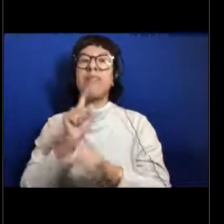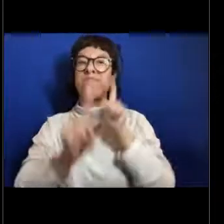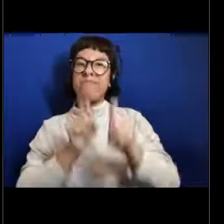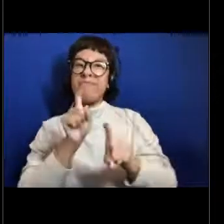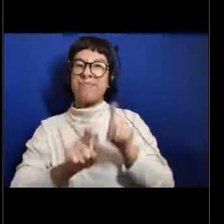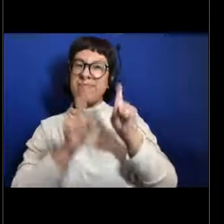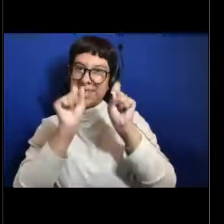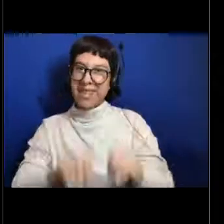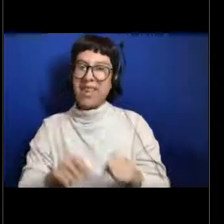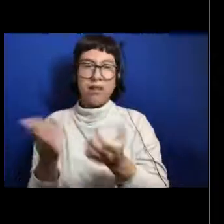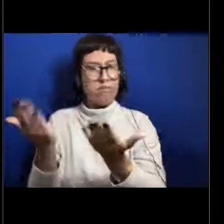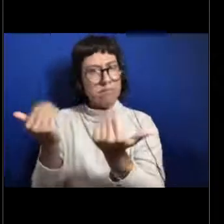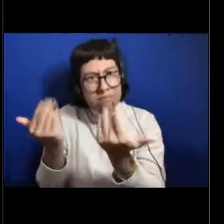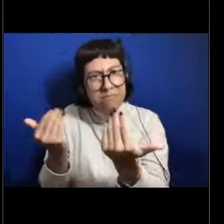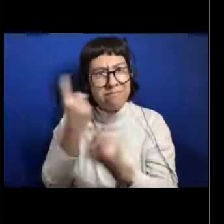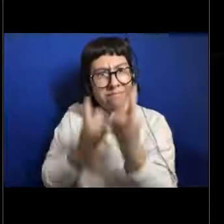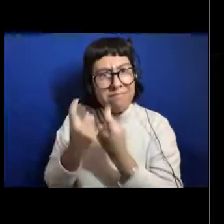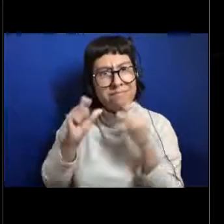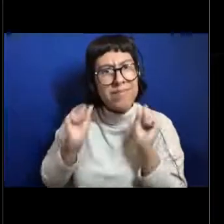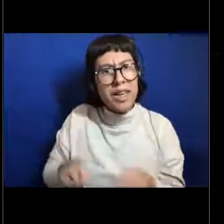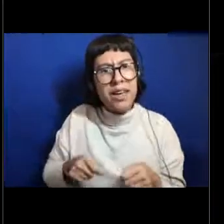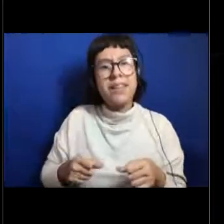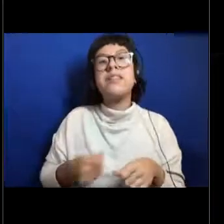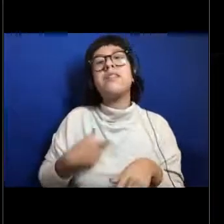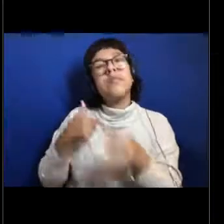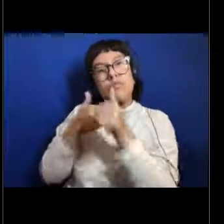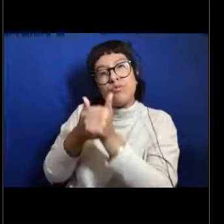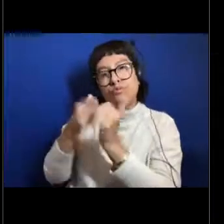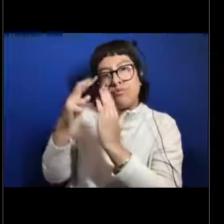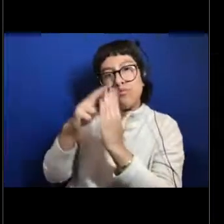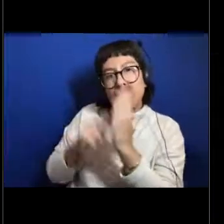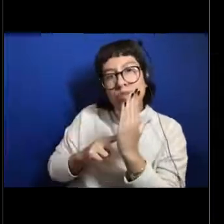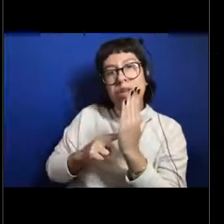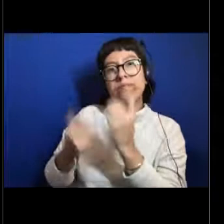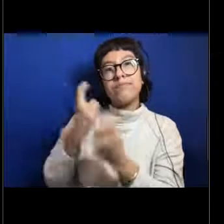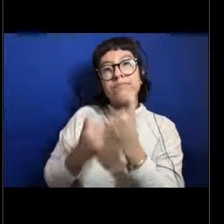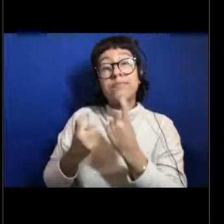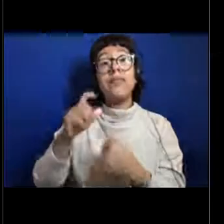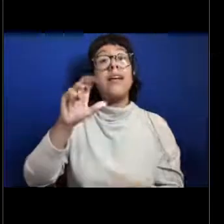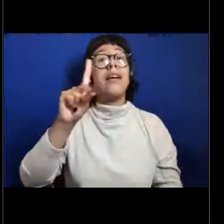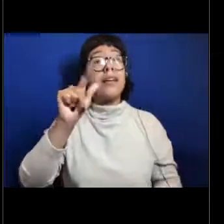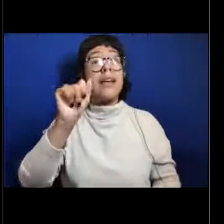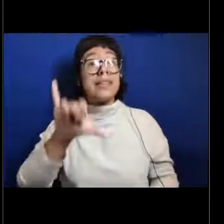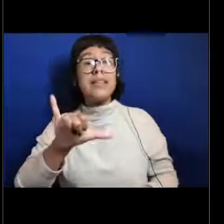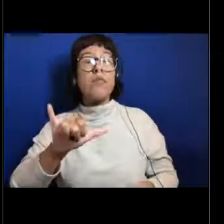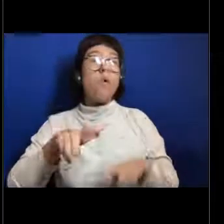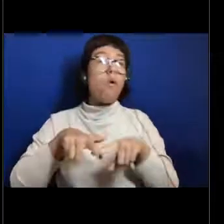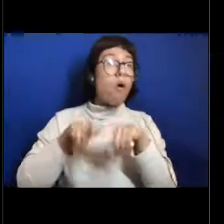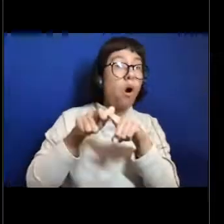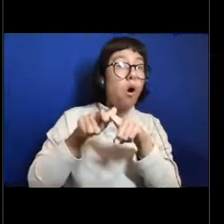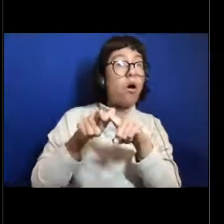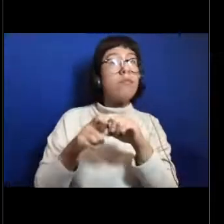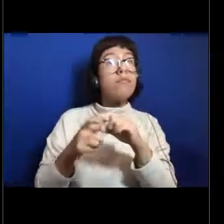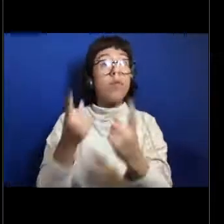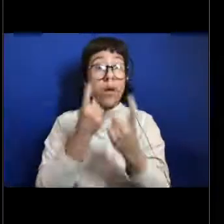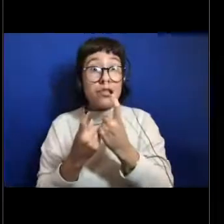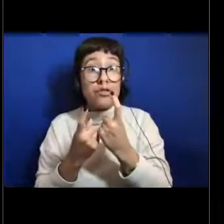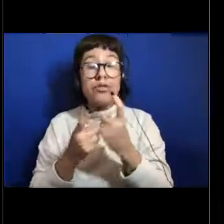to ask them as we go. I'm going to be keeping track for Kasey. She's going to stop every now and then and answer a few questions. We might not get to all of them